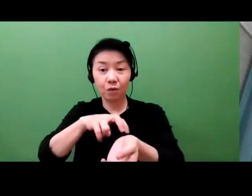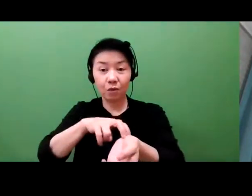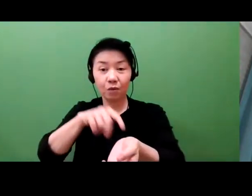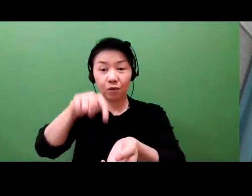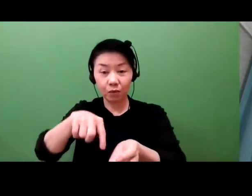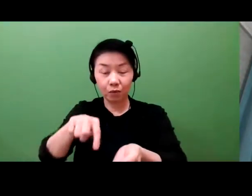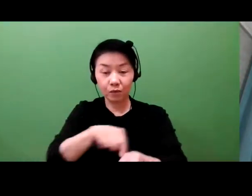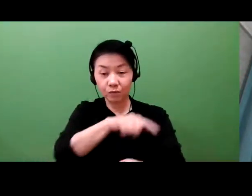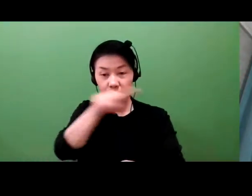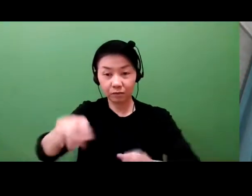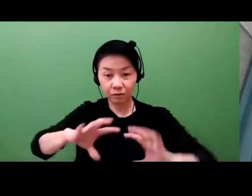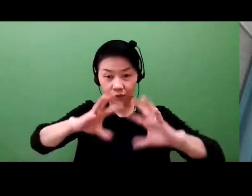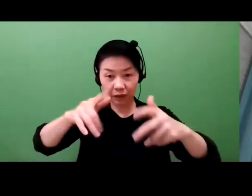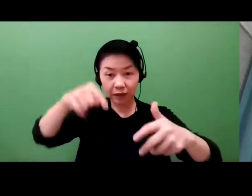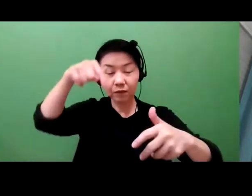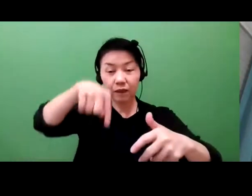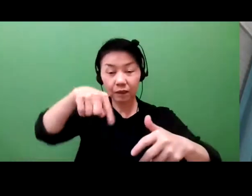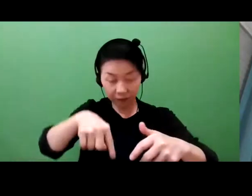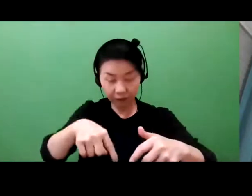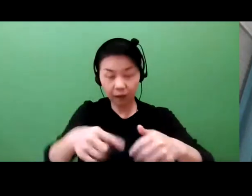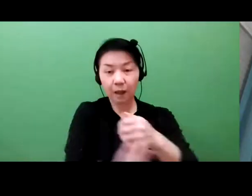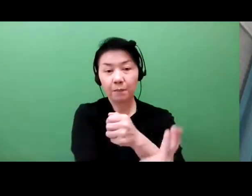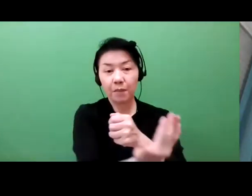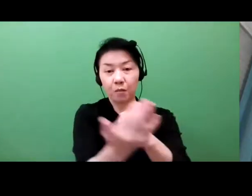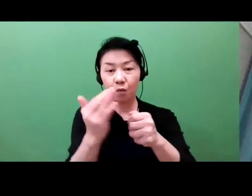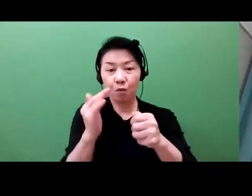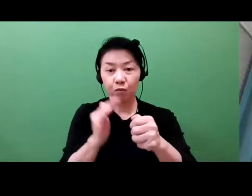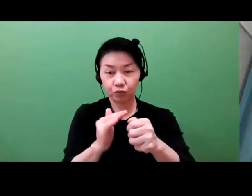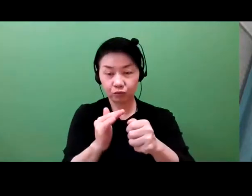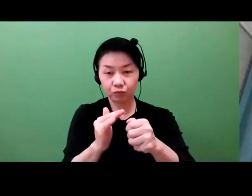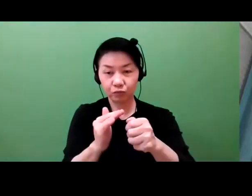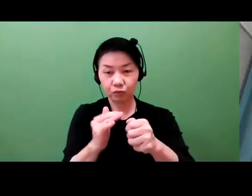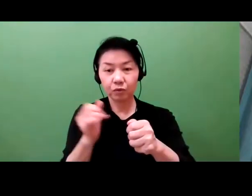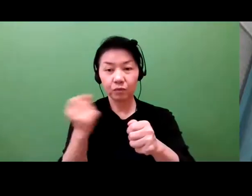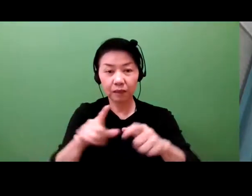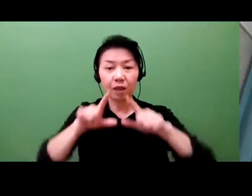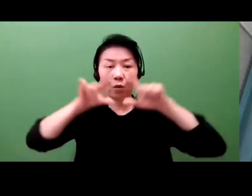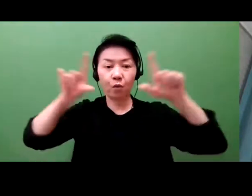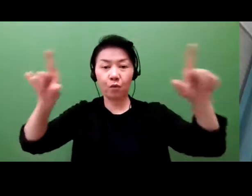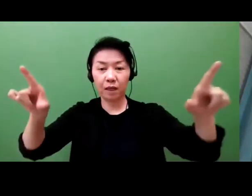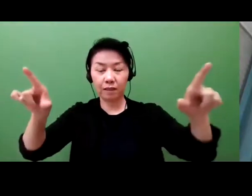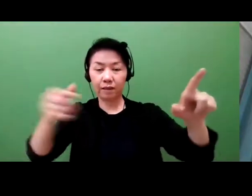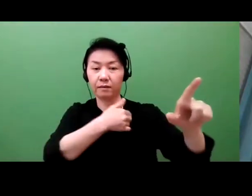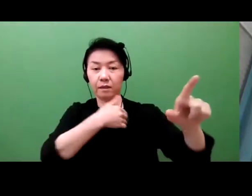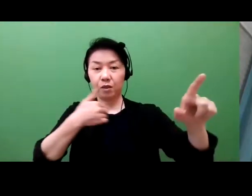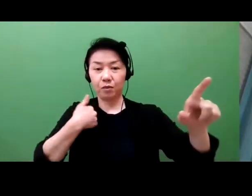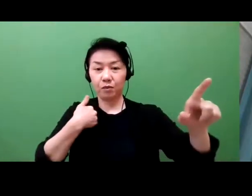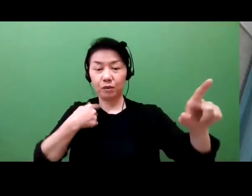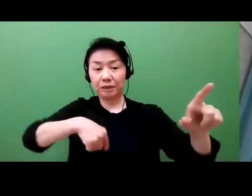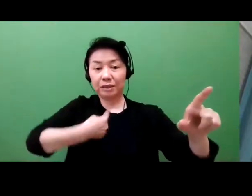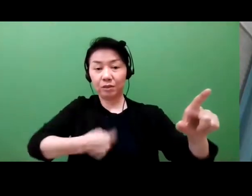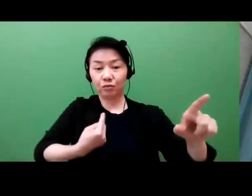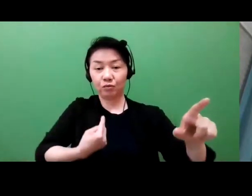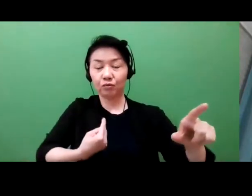or find other ways to talk about it without fully disclosing it. So in that first step the value chain,